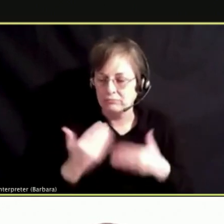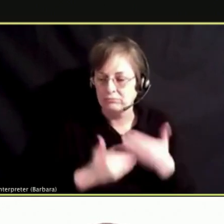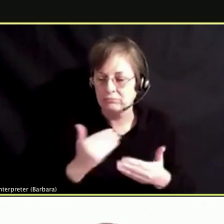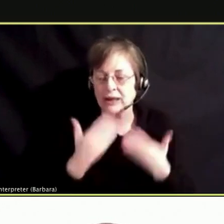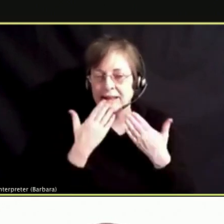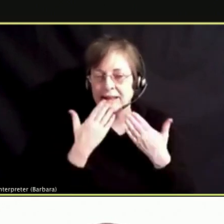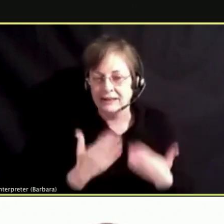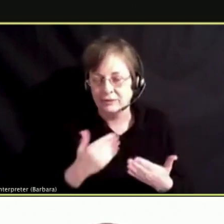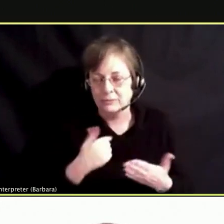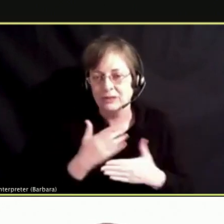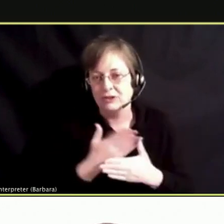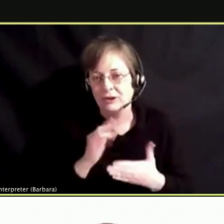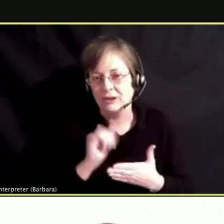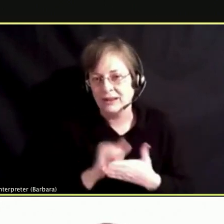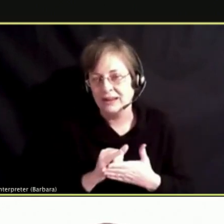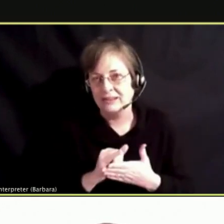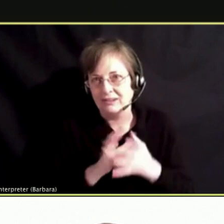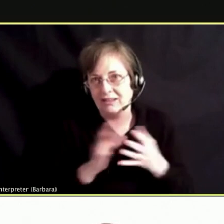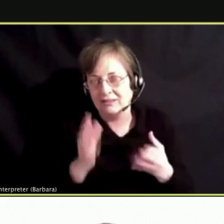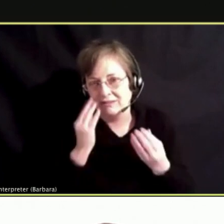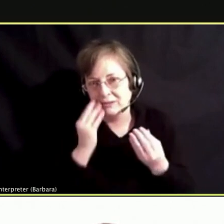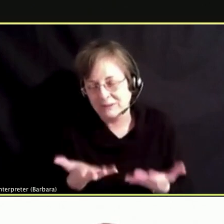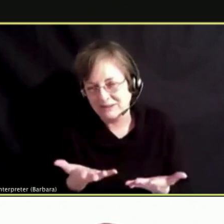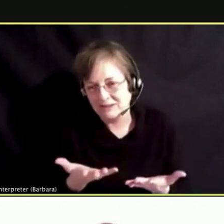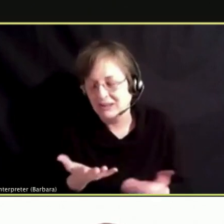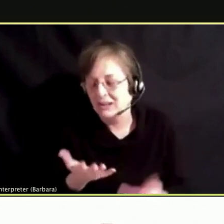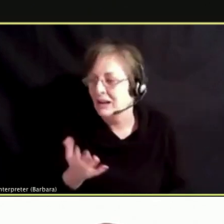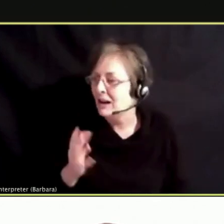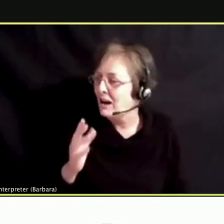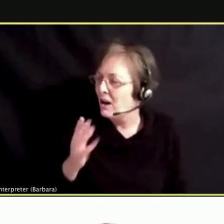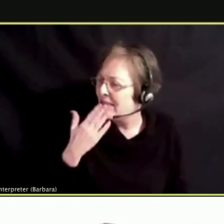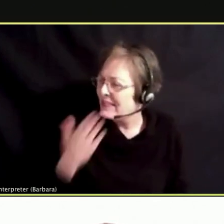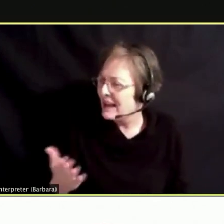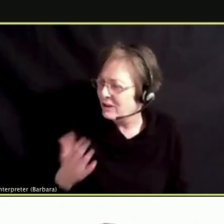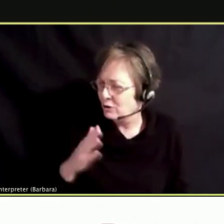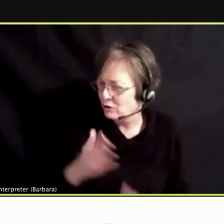I KNOW THAT WAS A LOT. NO, THANK YOU SO MUCH FOR SHARING YOUR PERSONAL STORY.